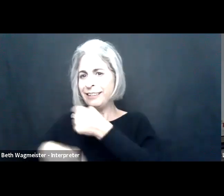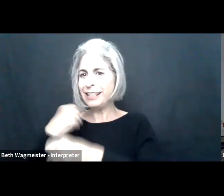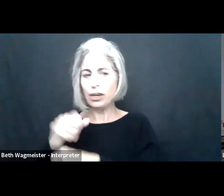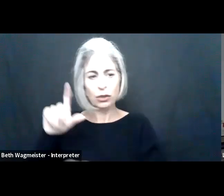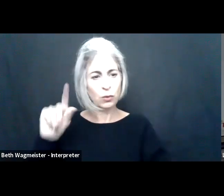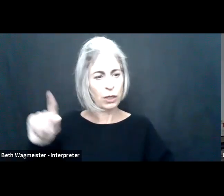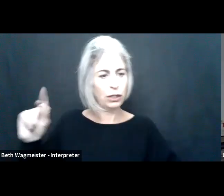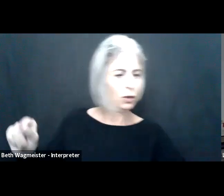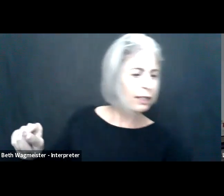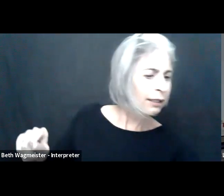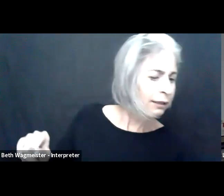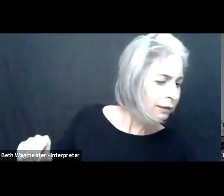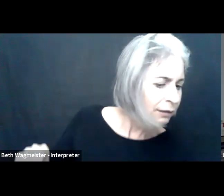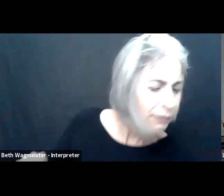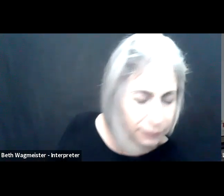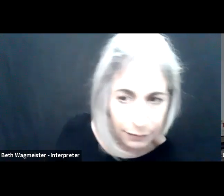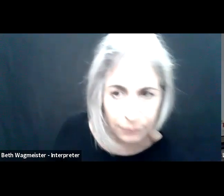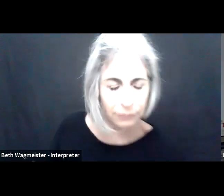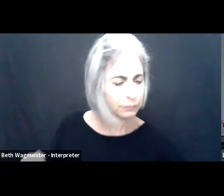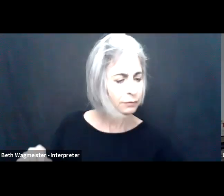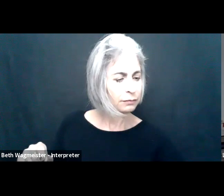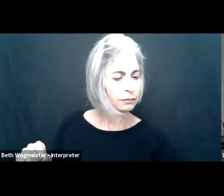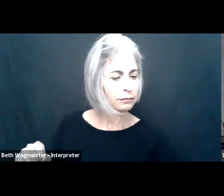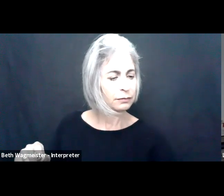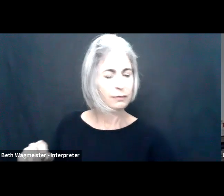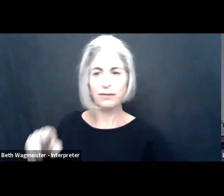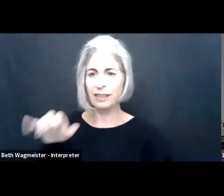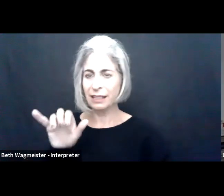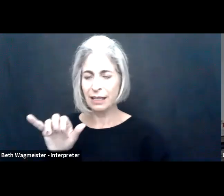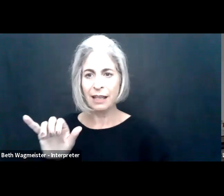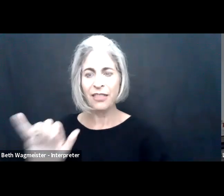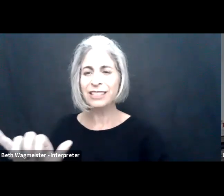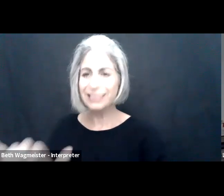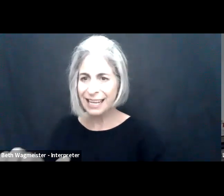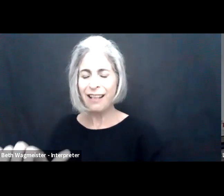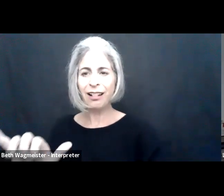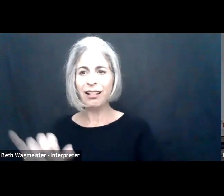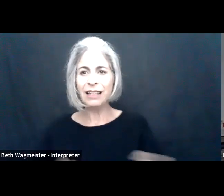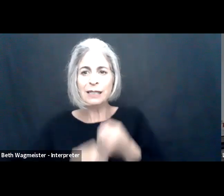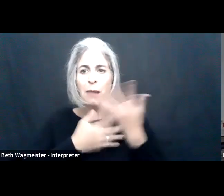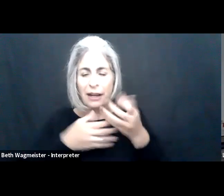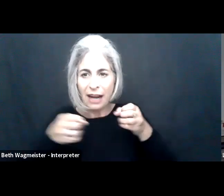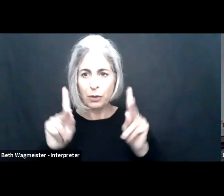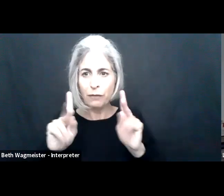You know, there were so many challenges of 2020 and continuing today into 2021, and there still is this inspiring